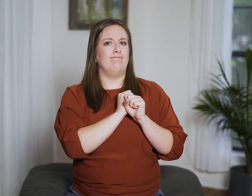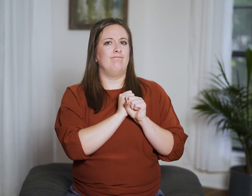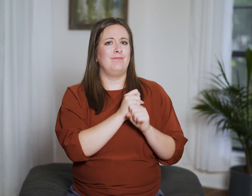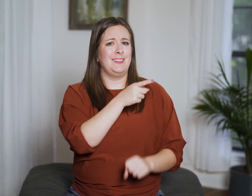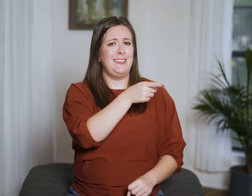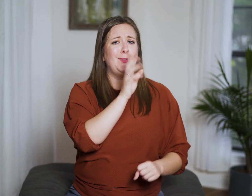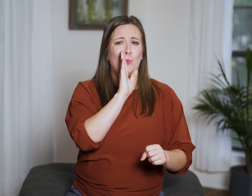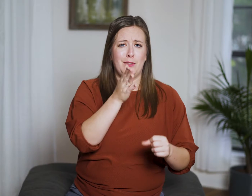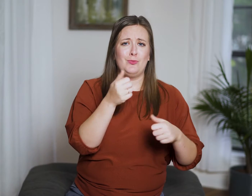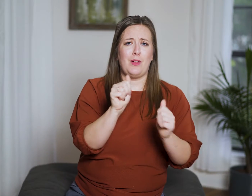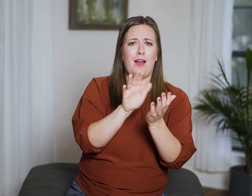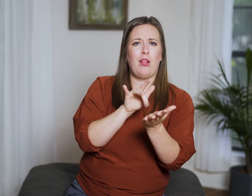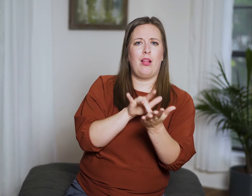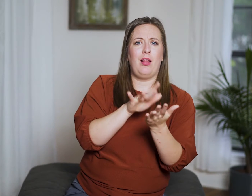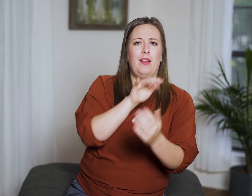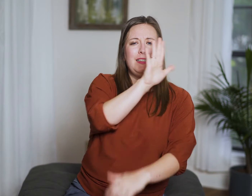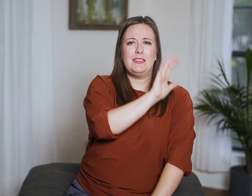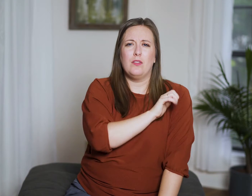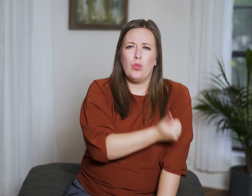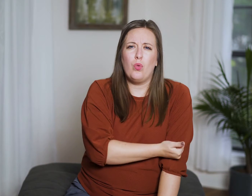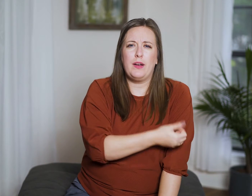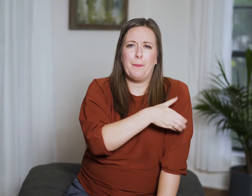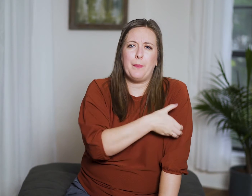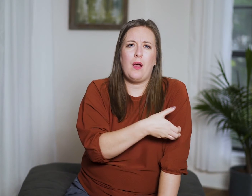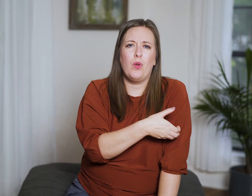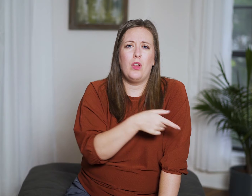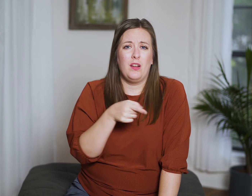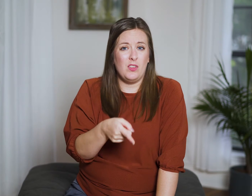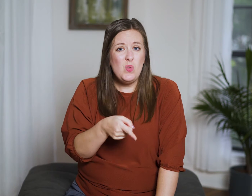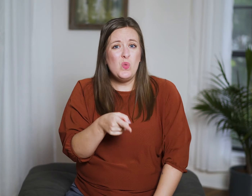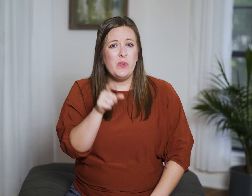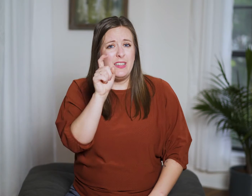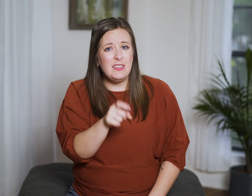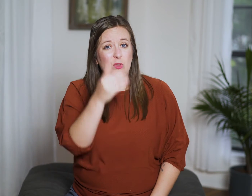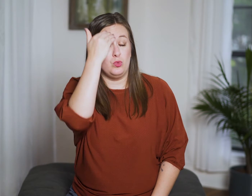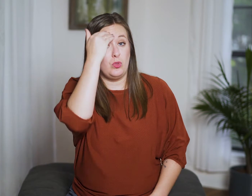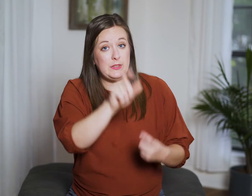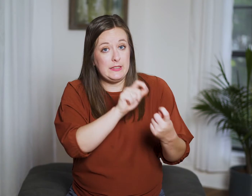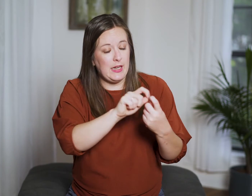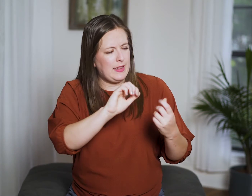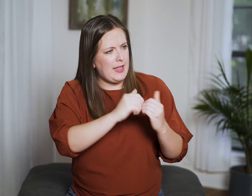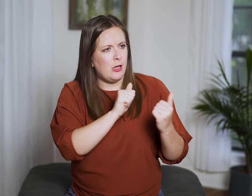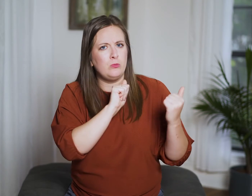He’s going to try to abuse his authority, and you’re going to have to know exactly